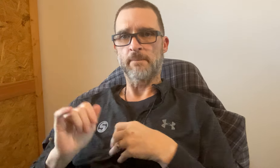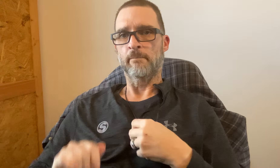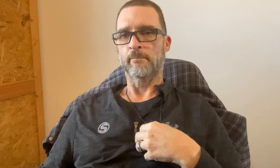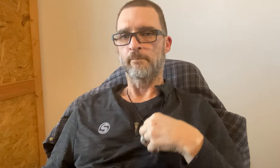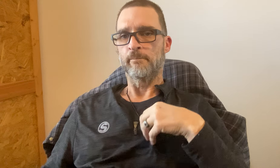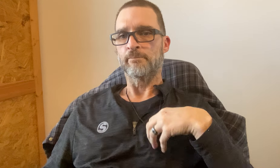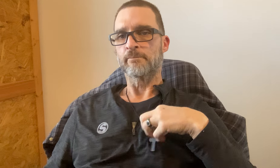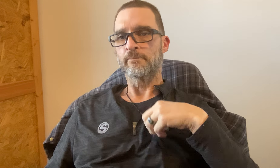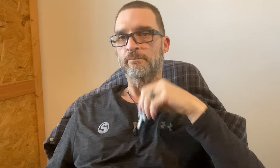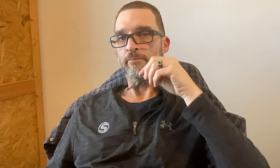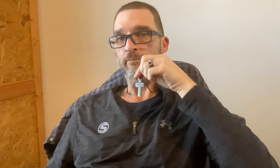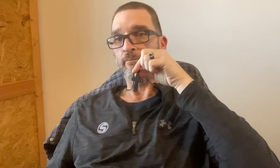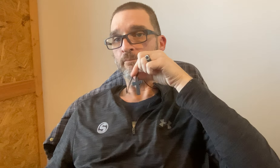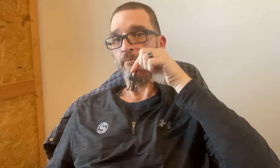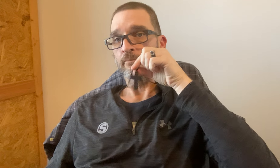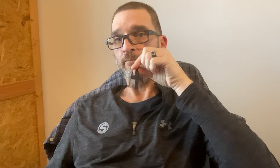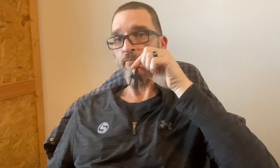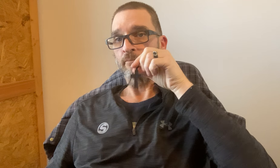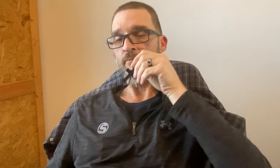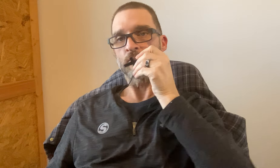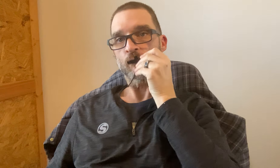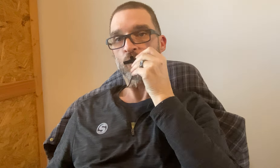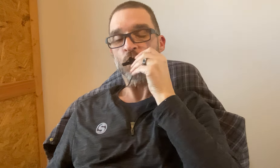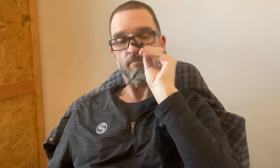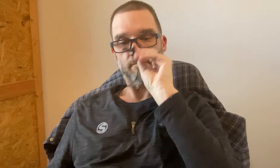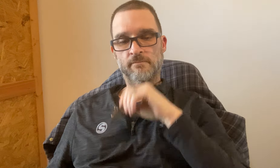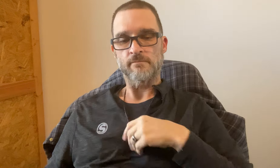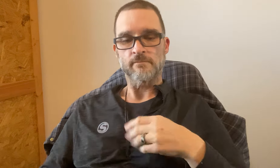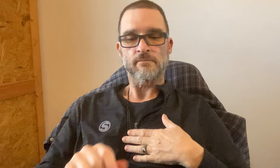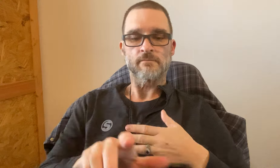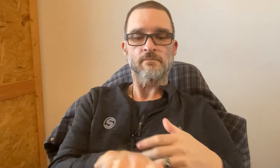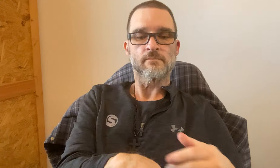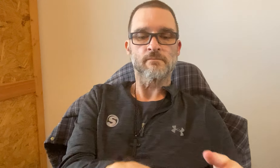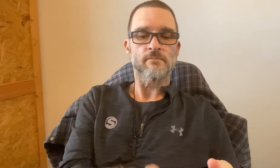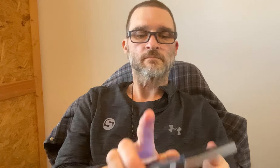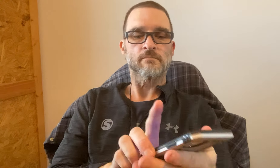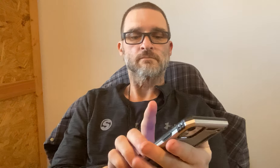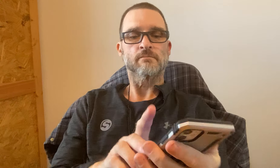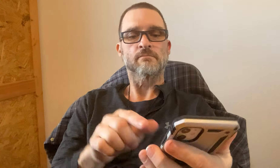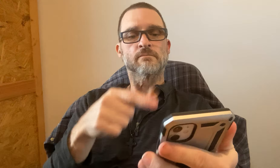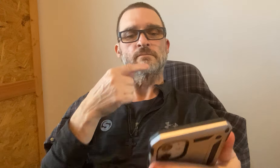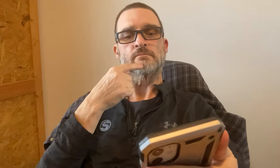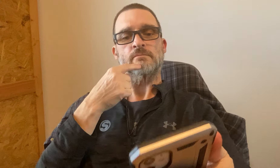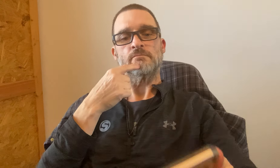You see the cross - it's the same as my necklace.